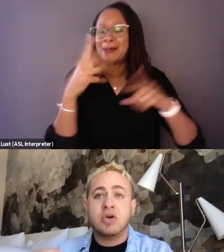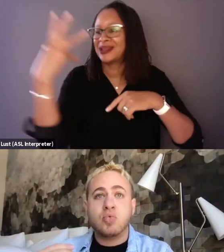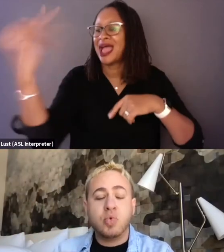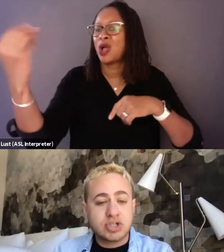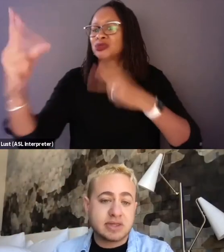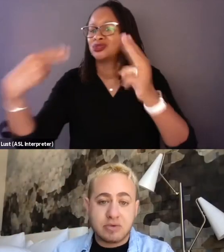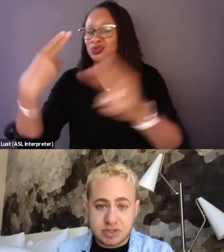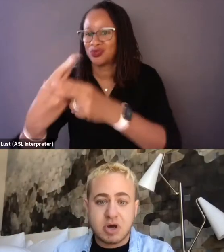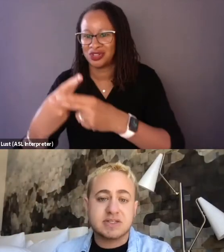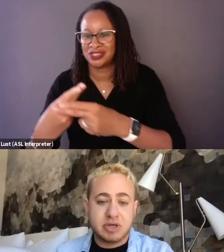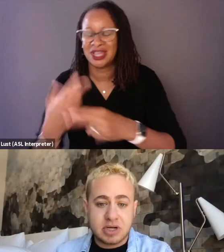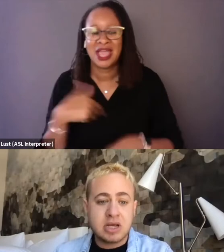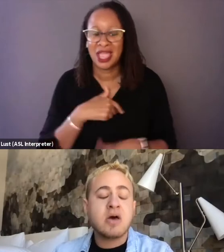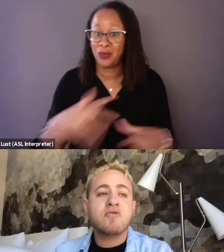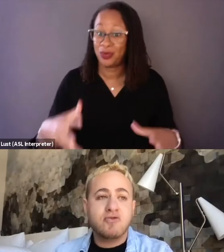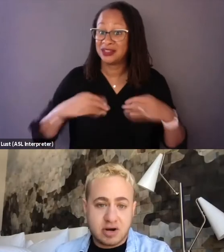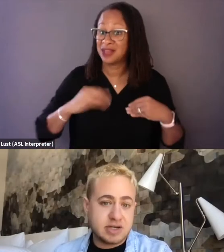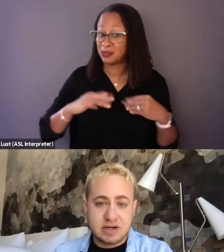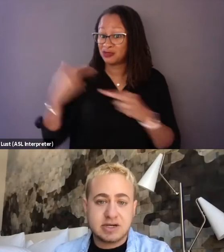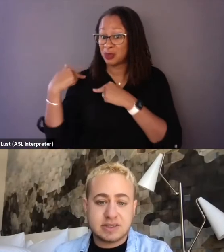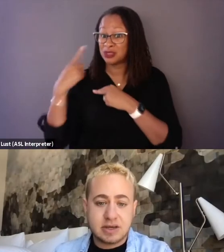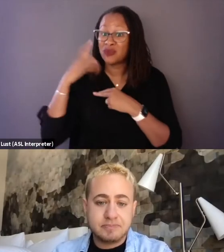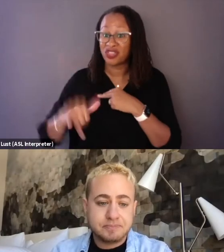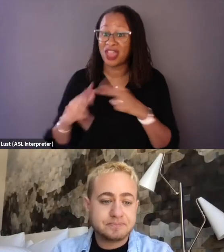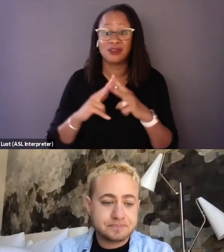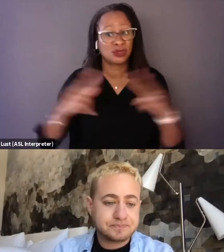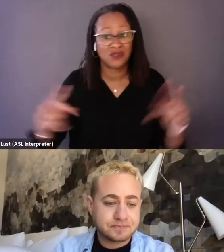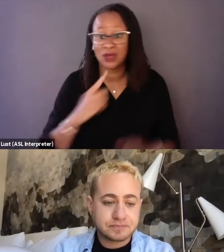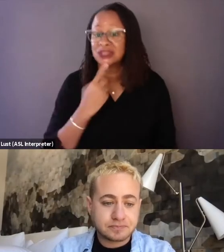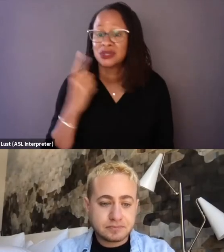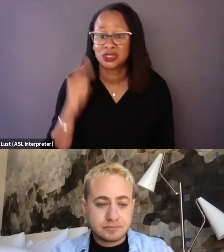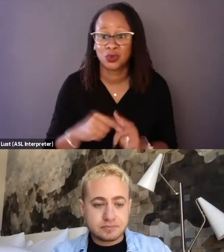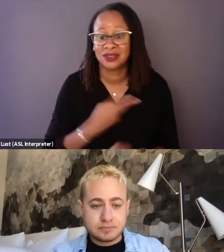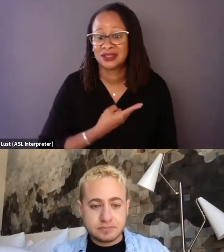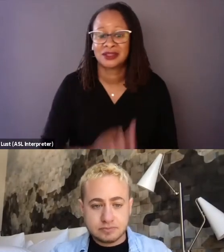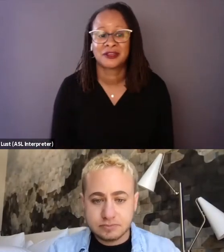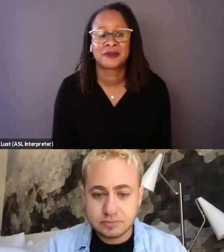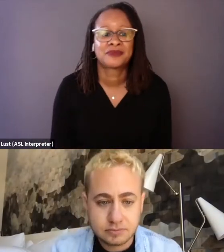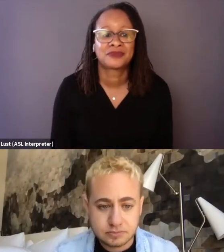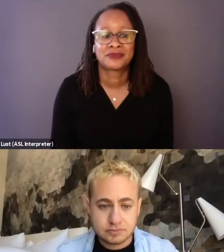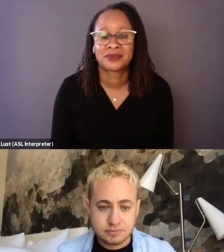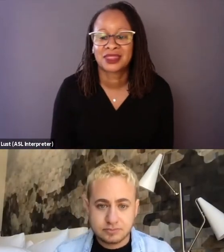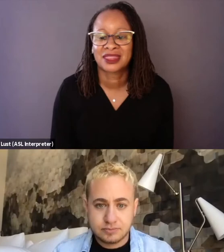and we took that responsibility very seriously. Hmm. - To that- Over, yeah.